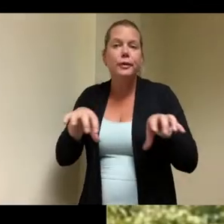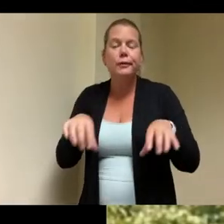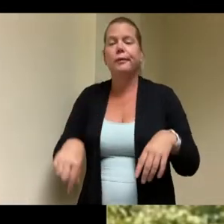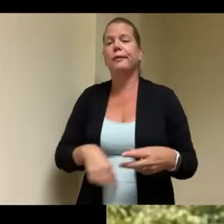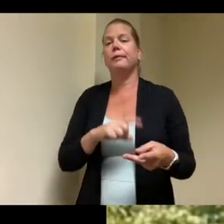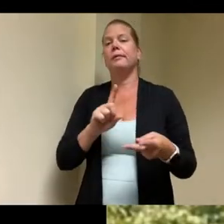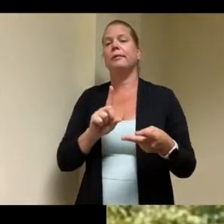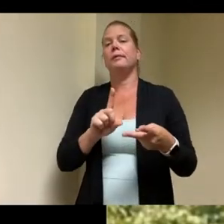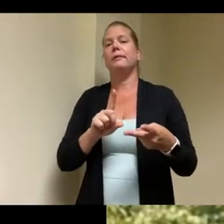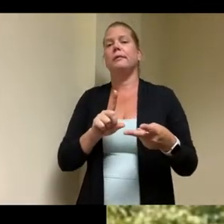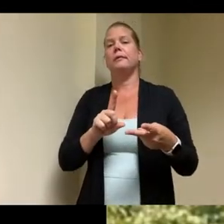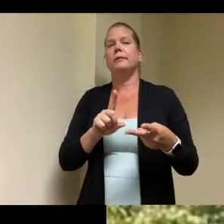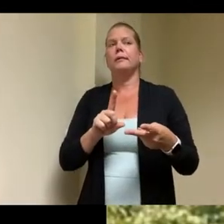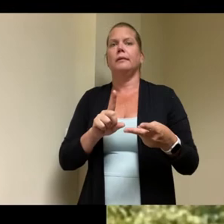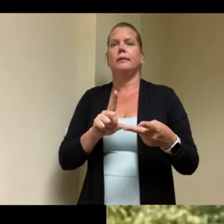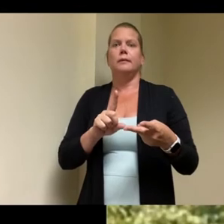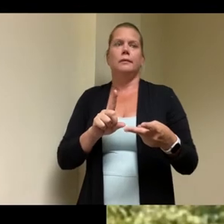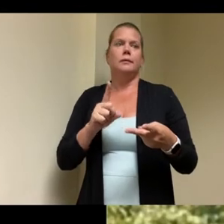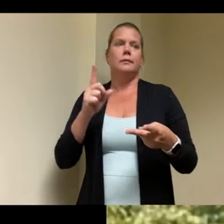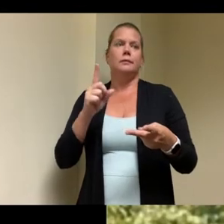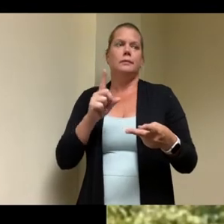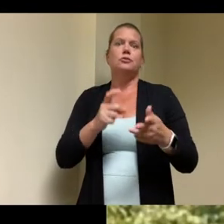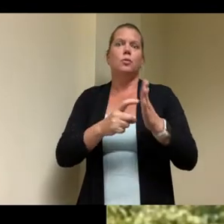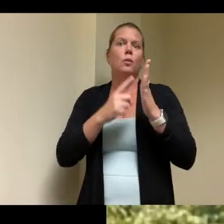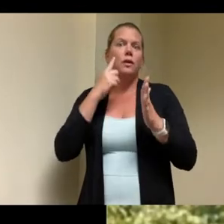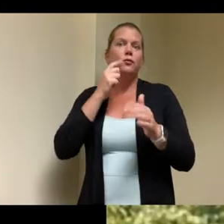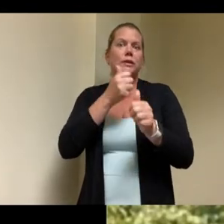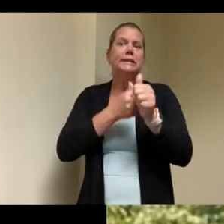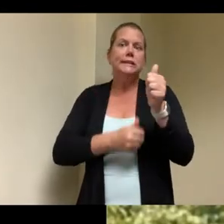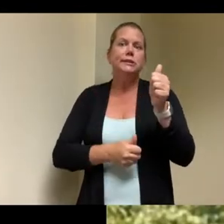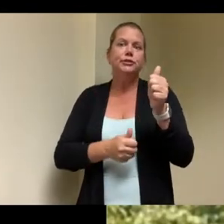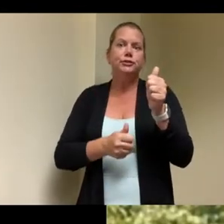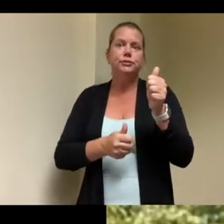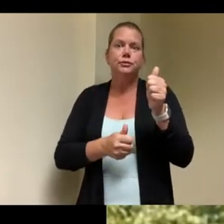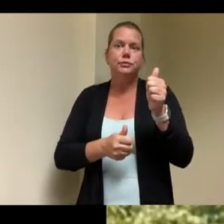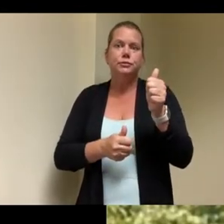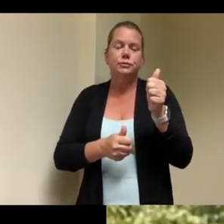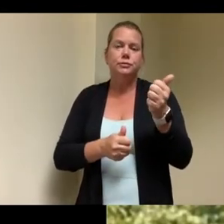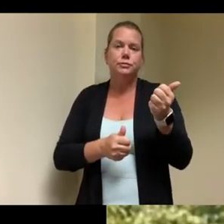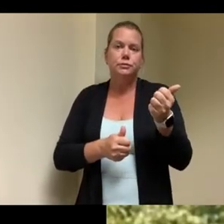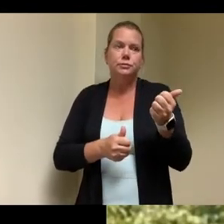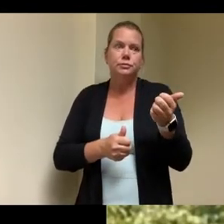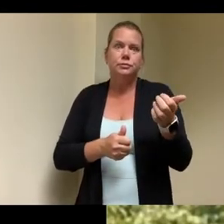uh in each of the units and one of the i and i'll uh i'll just leave with this